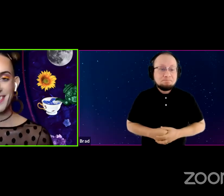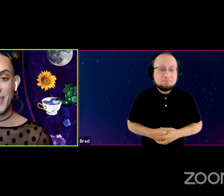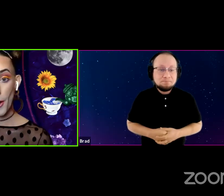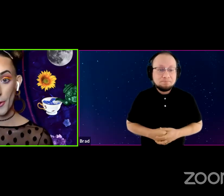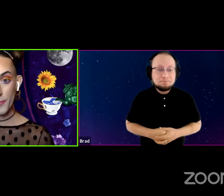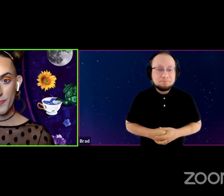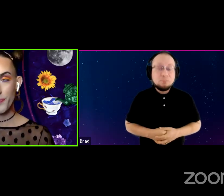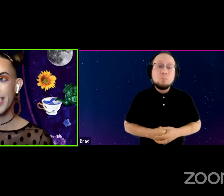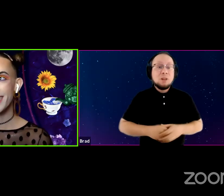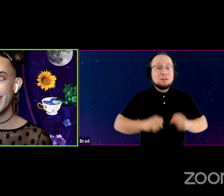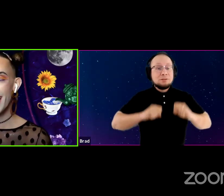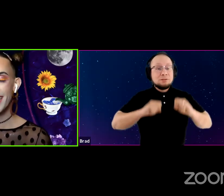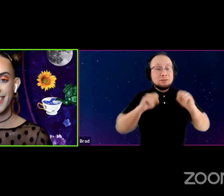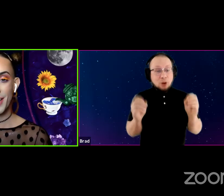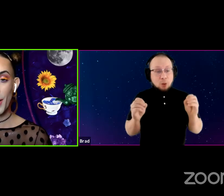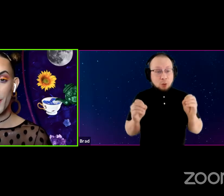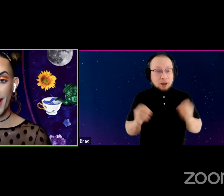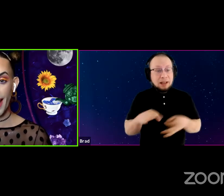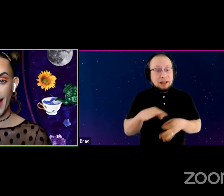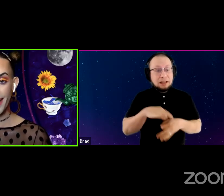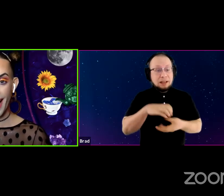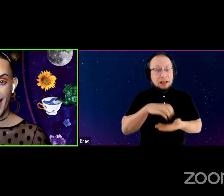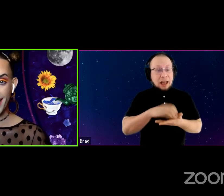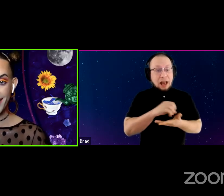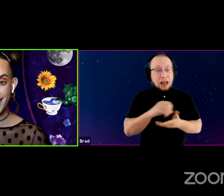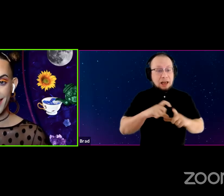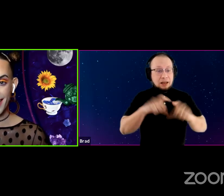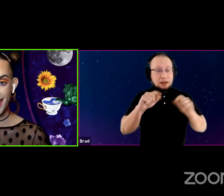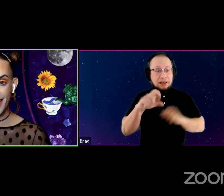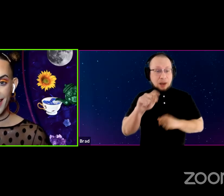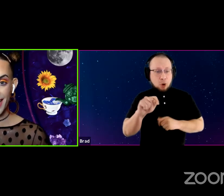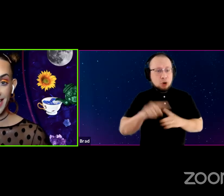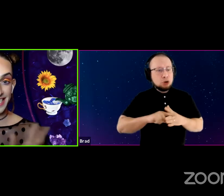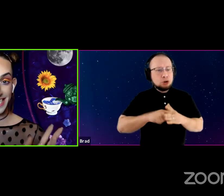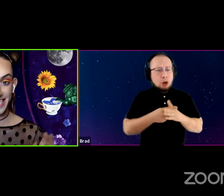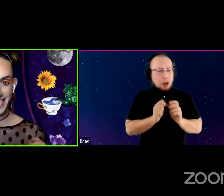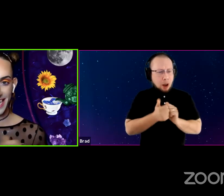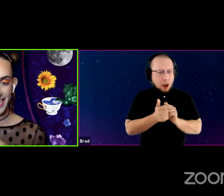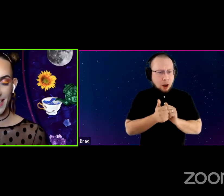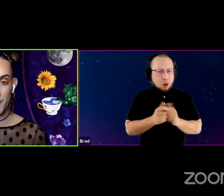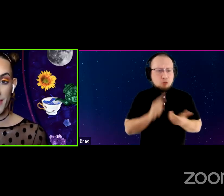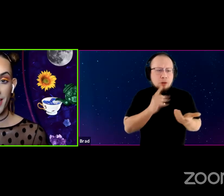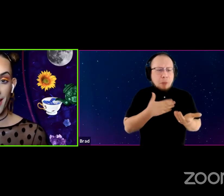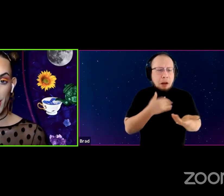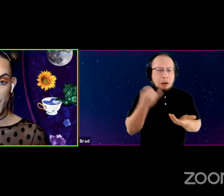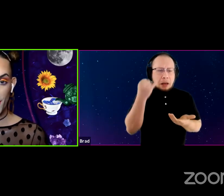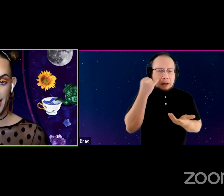So Teacakes and Tarot began as an idea that my friend, Erin Marie